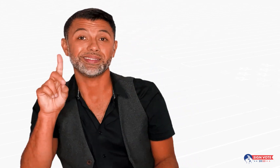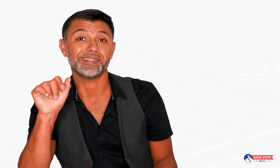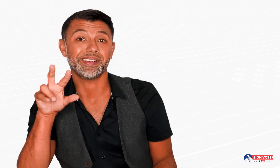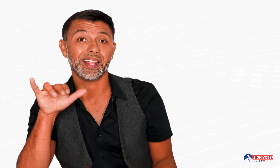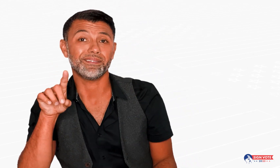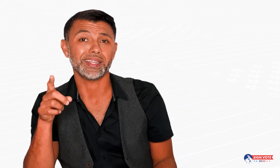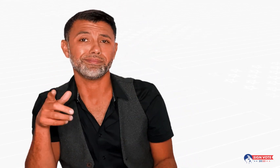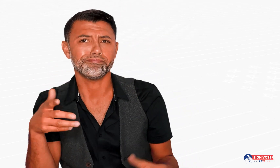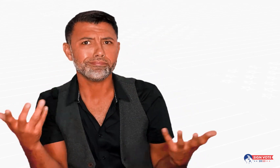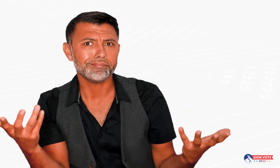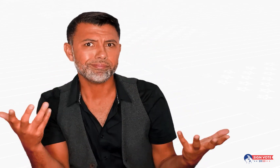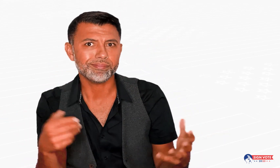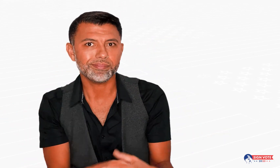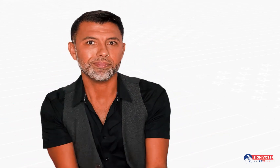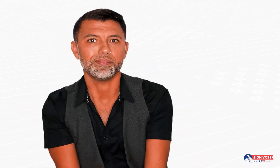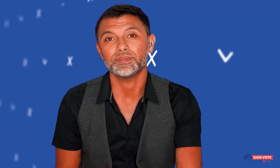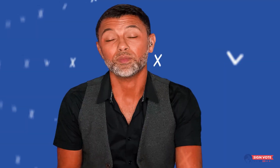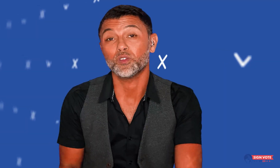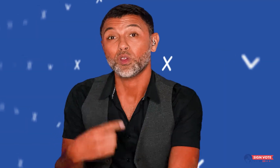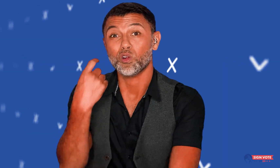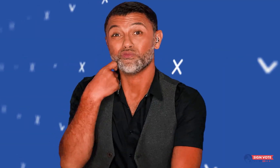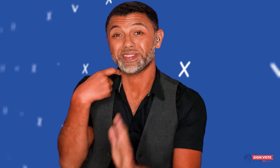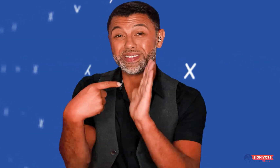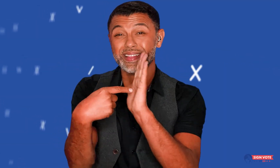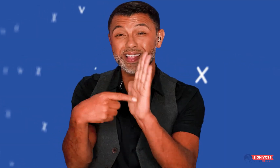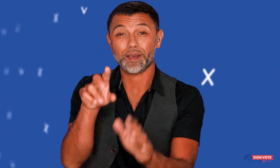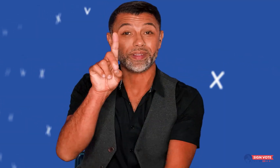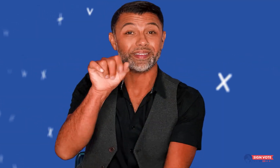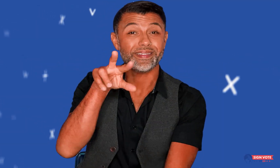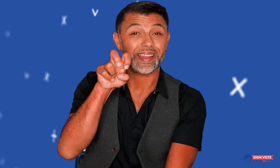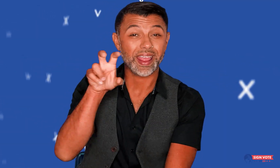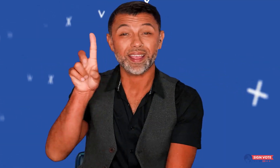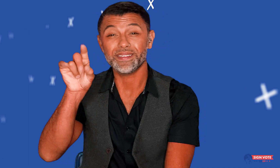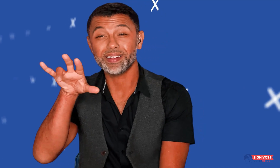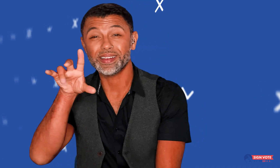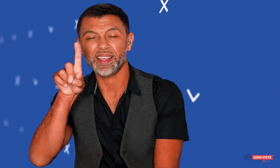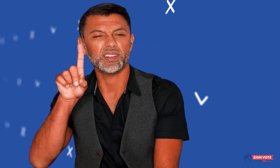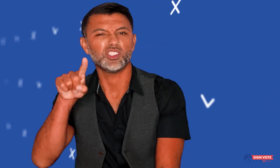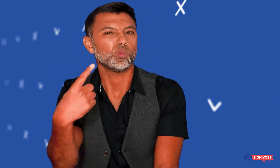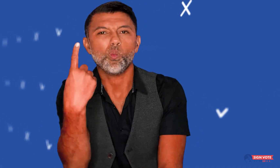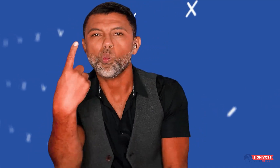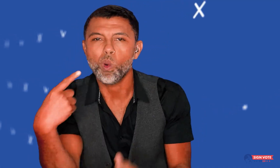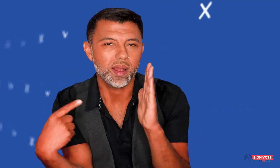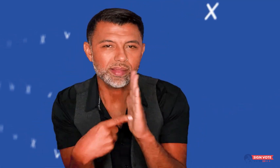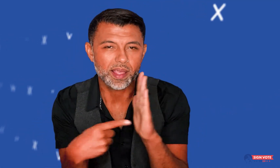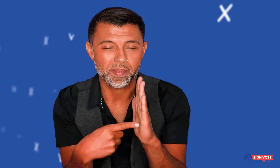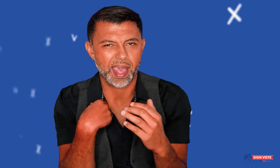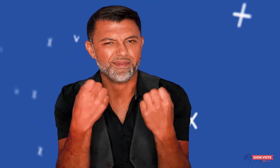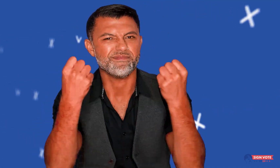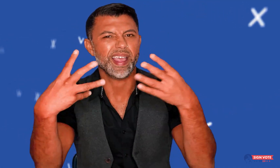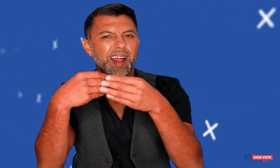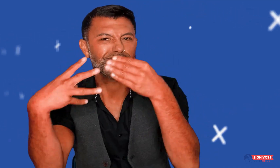but their ID says, David. The recent example I gave about Dave vs. David is just one of the ways voters are disenfranchised,